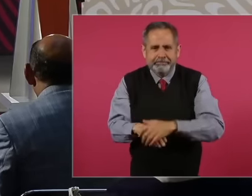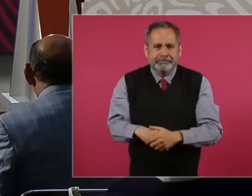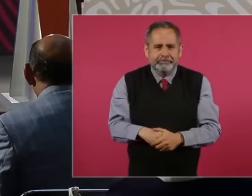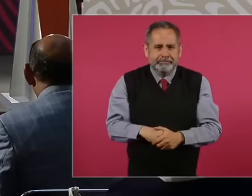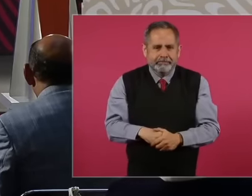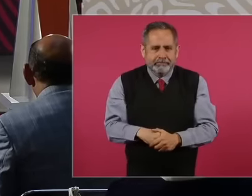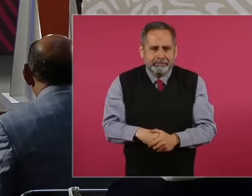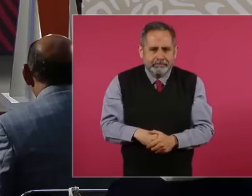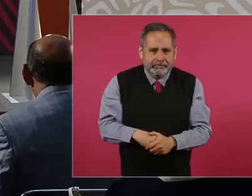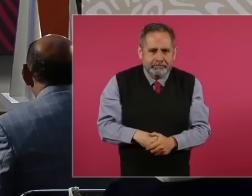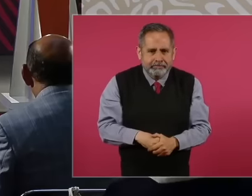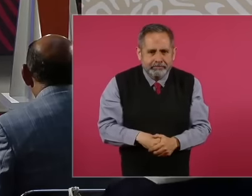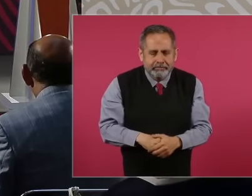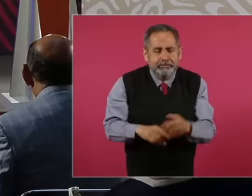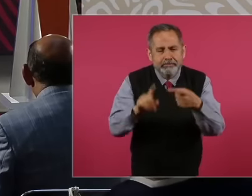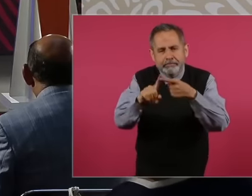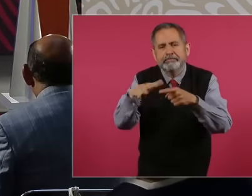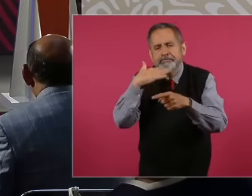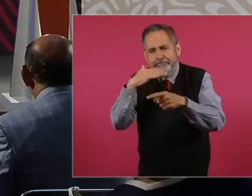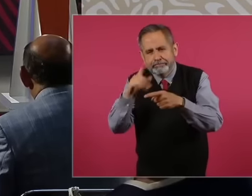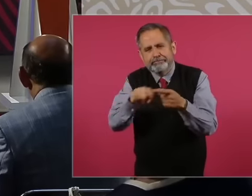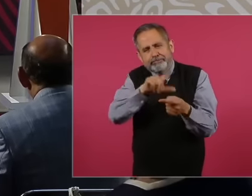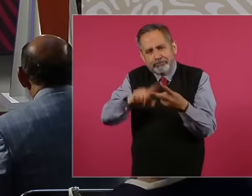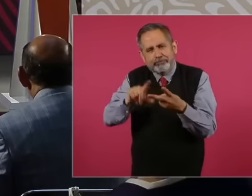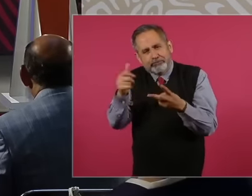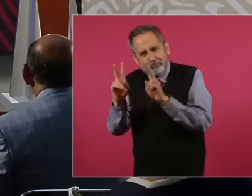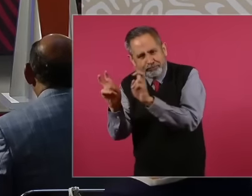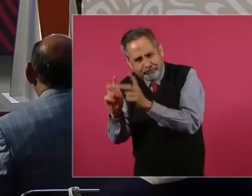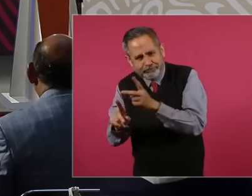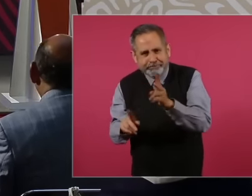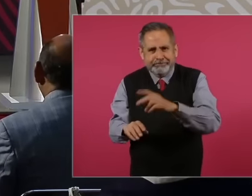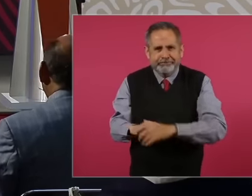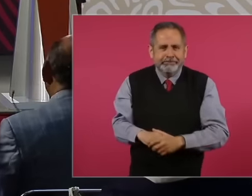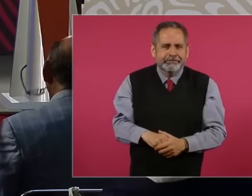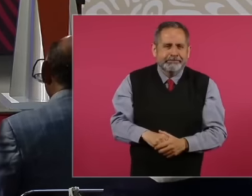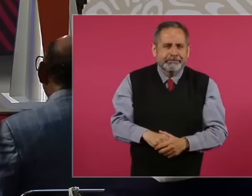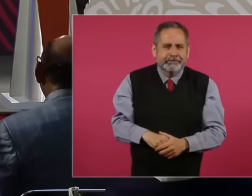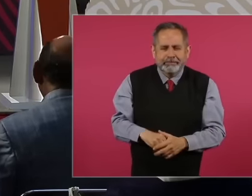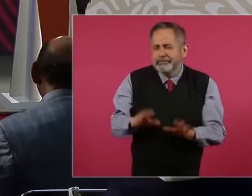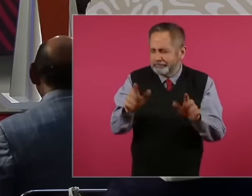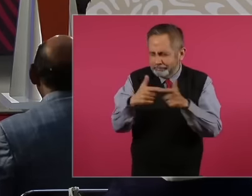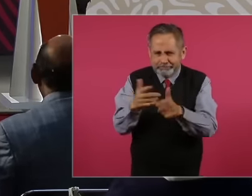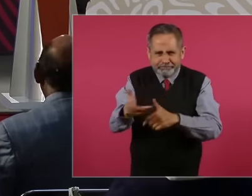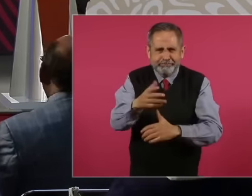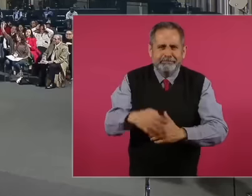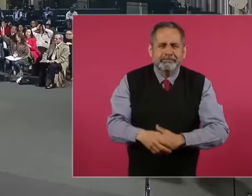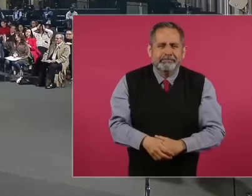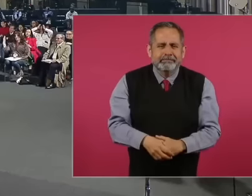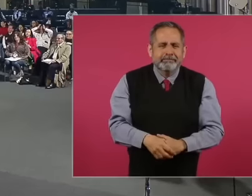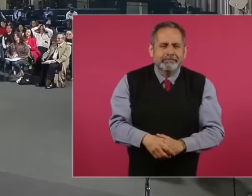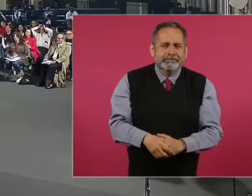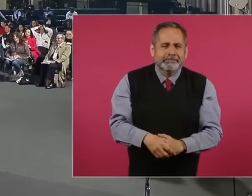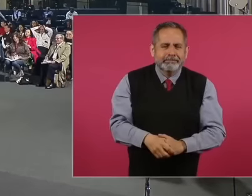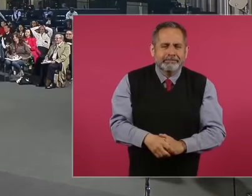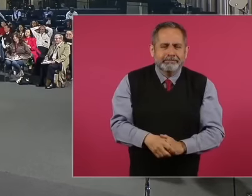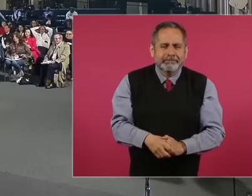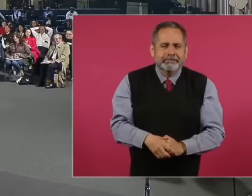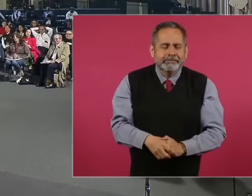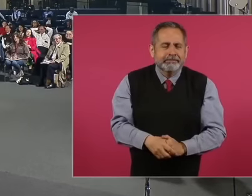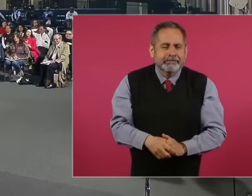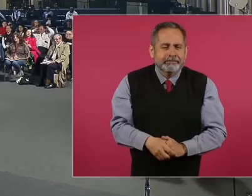we close corruption my second issue is another Well then with this let's see put it forward